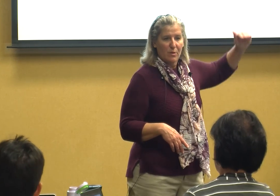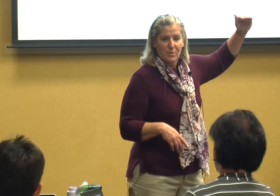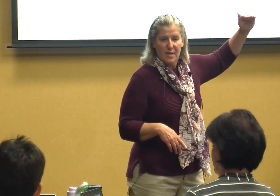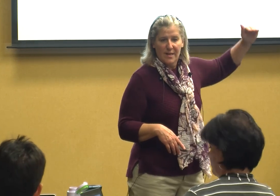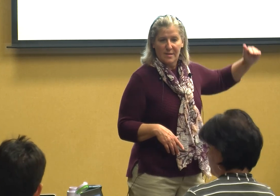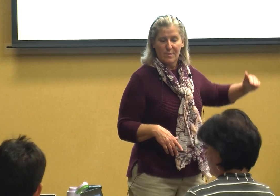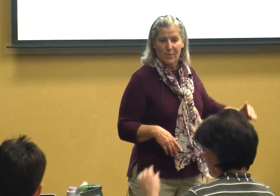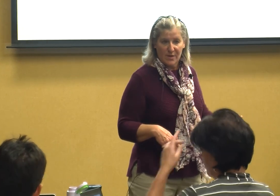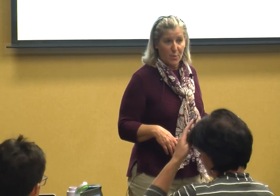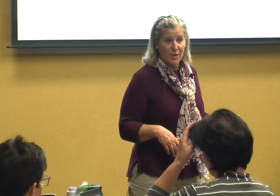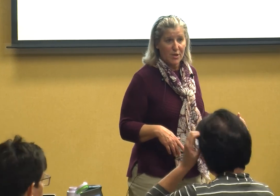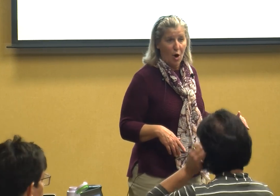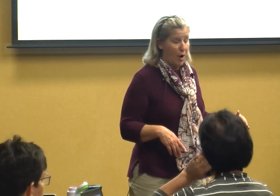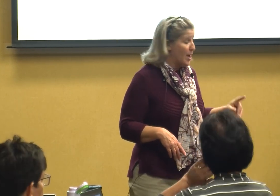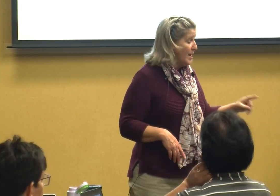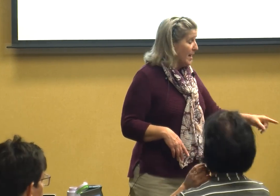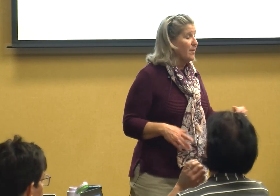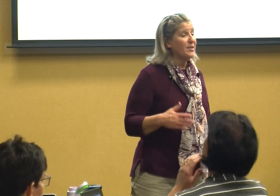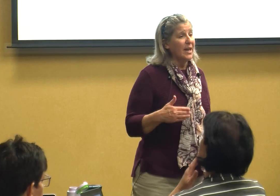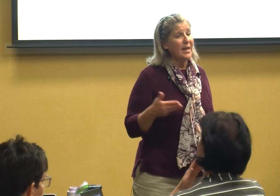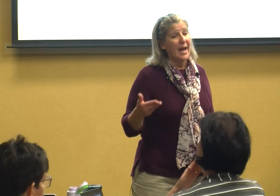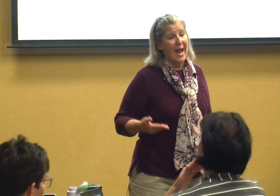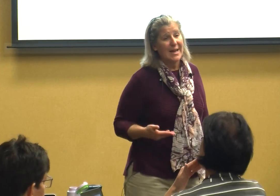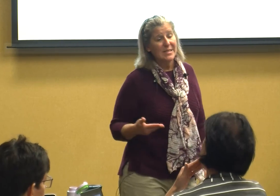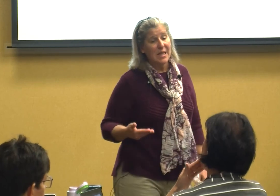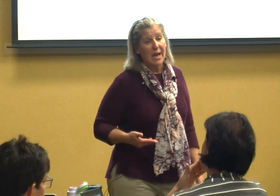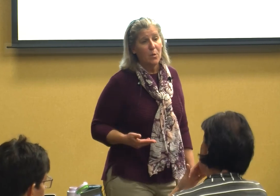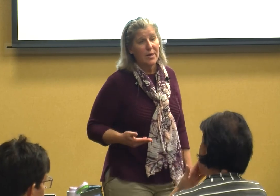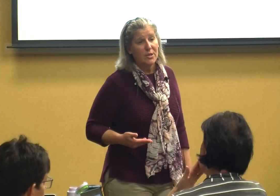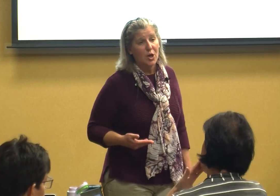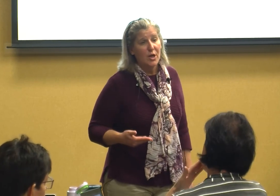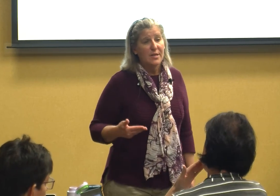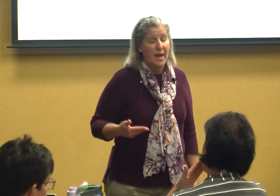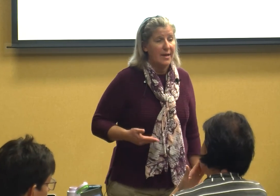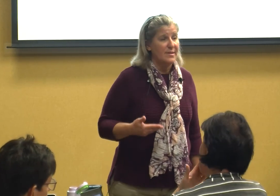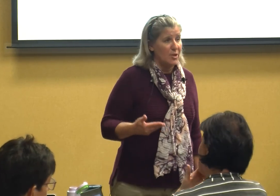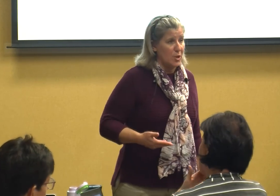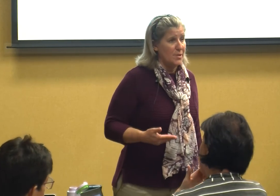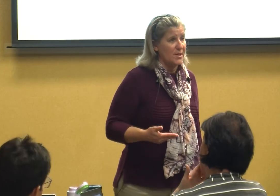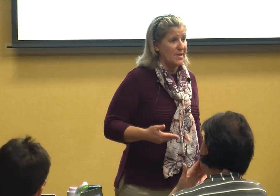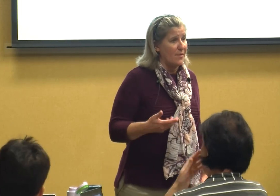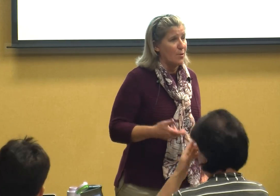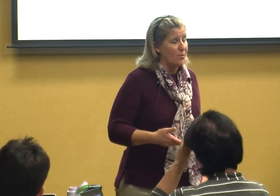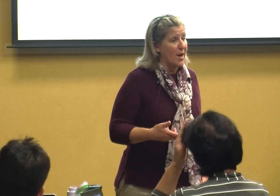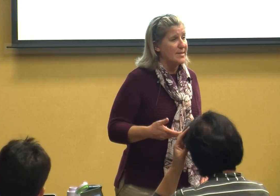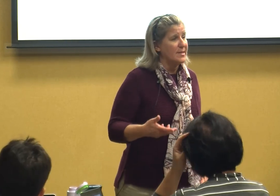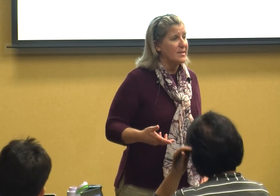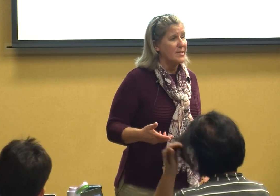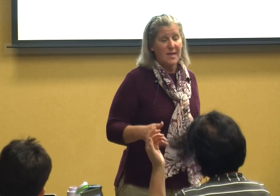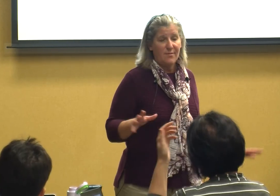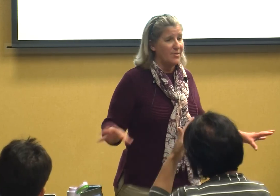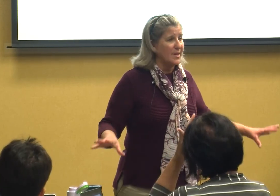that's that's where you start now if the kid has language and uses several phrases and stuff this